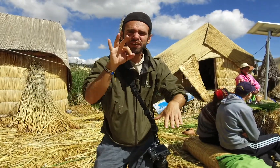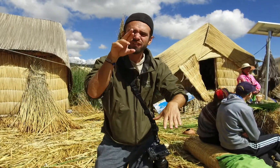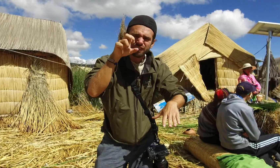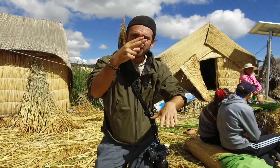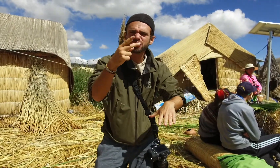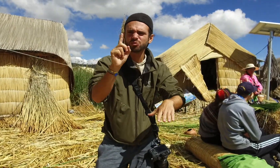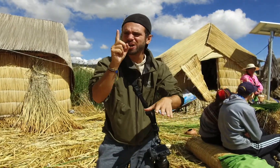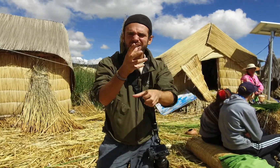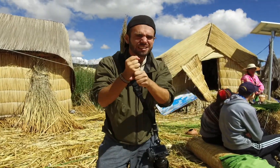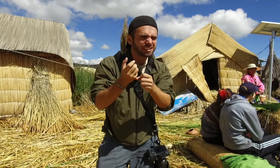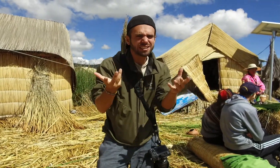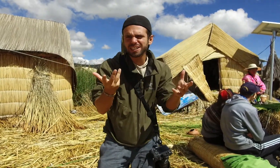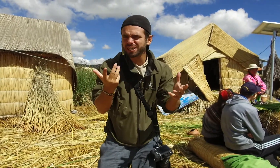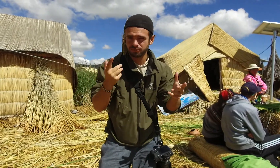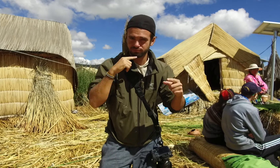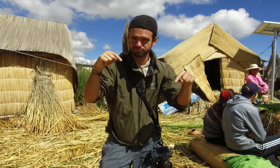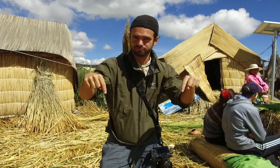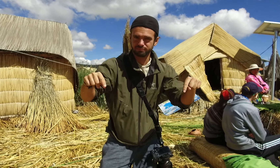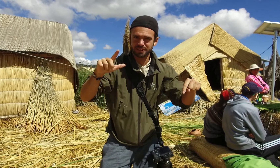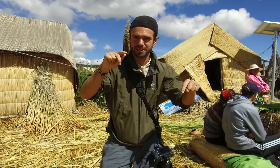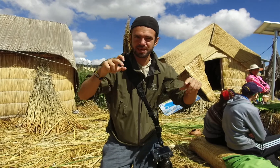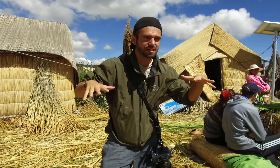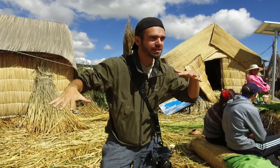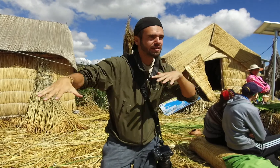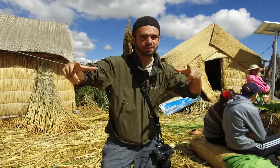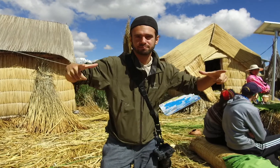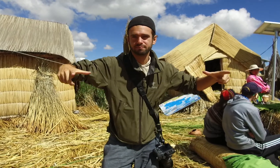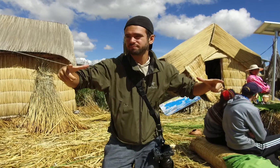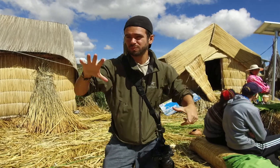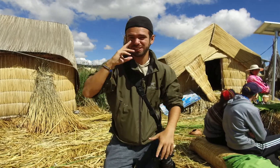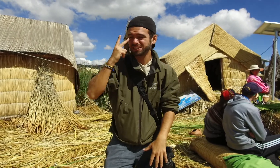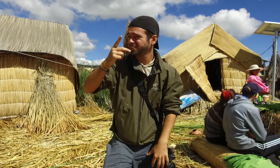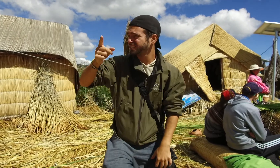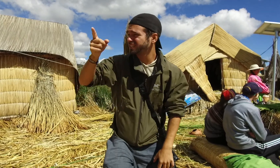Where are fresh totora reeds? Totora reeds grow in the lake.